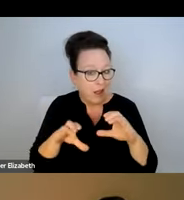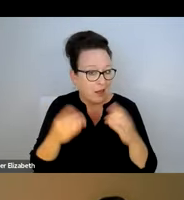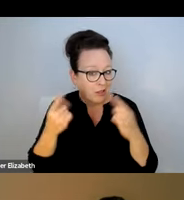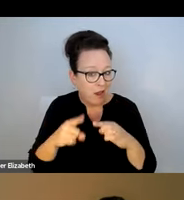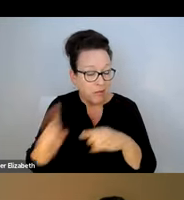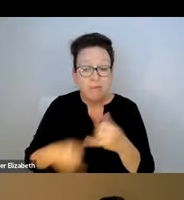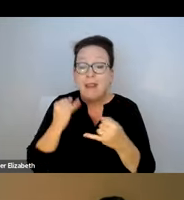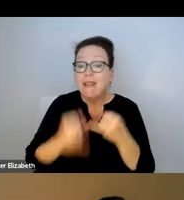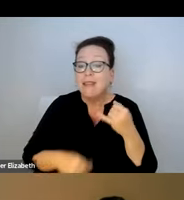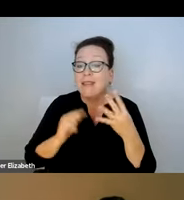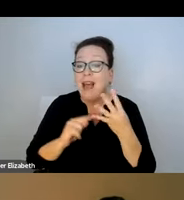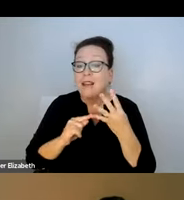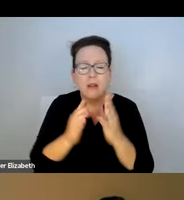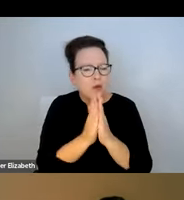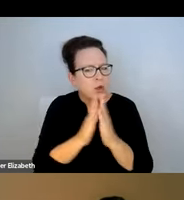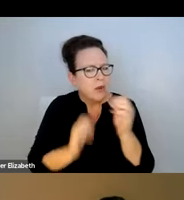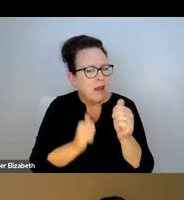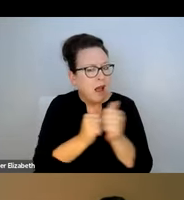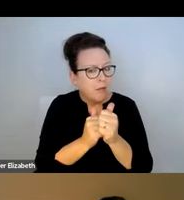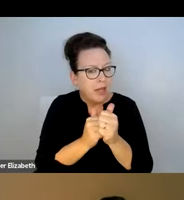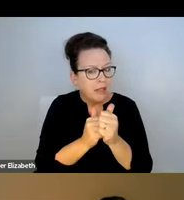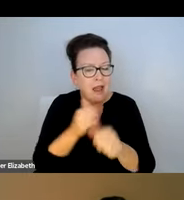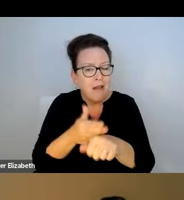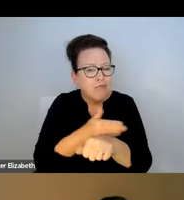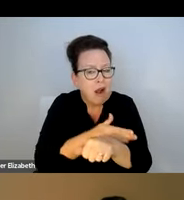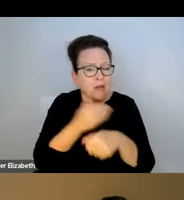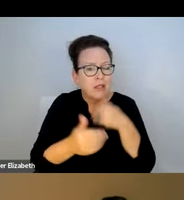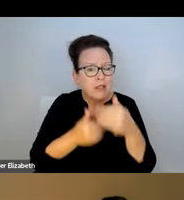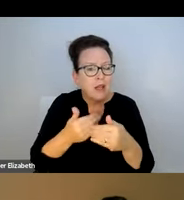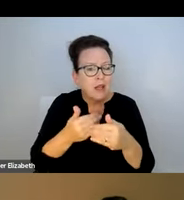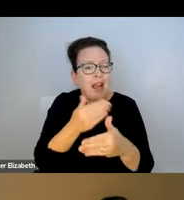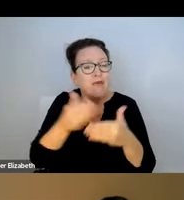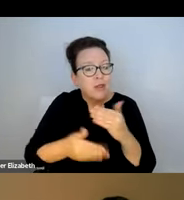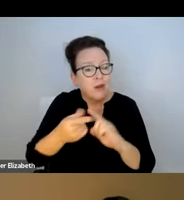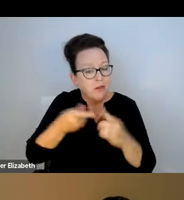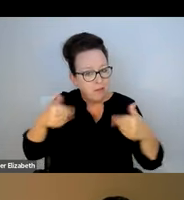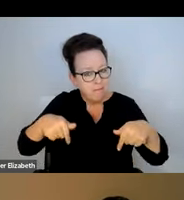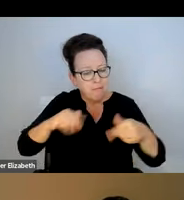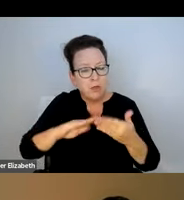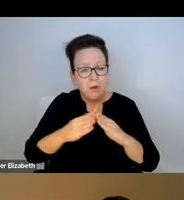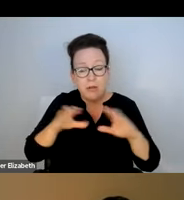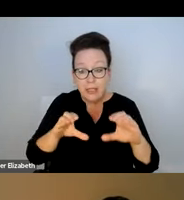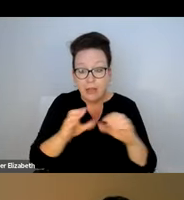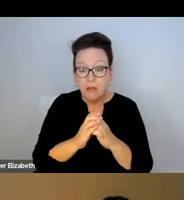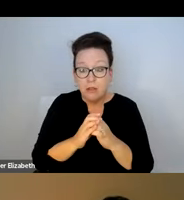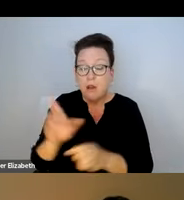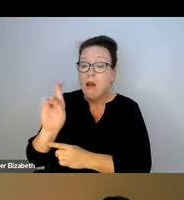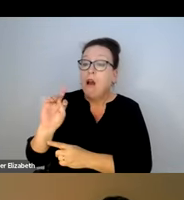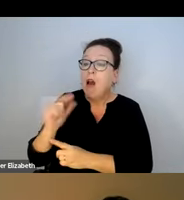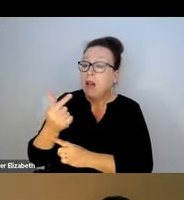DISCIPLINARY ACTION TAKEN. AND LASTLY, REQUESTED UPDATES ON THE PROGRESS AND RESULTS OF